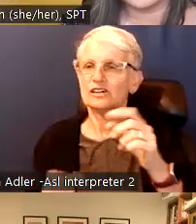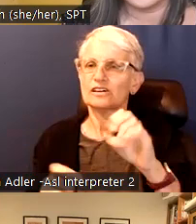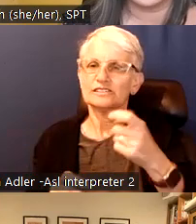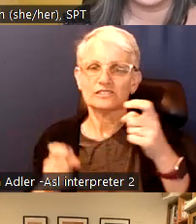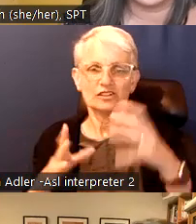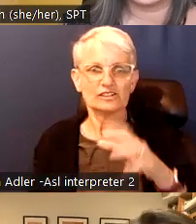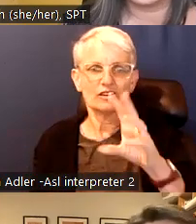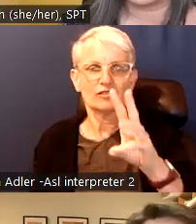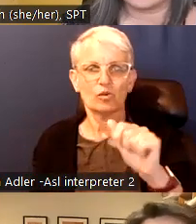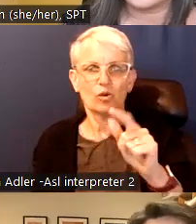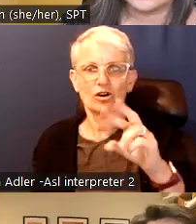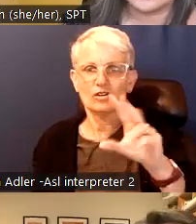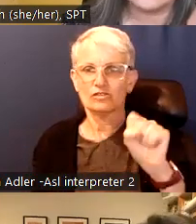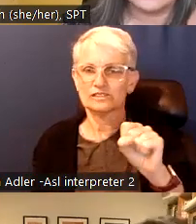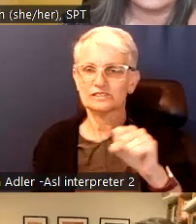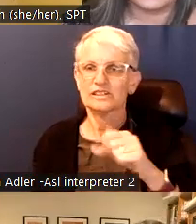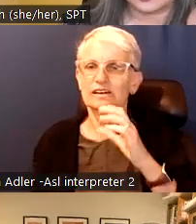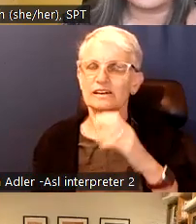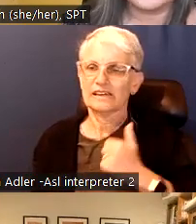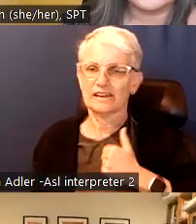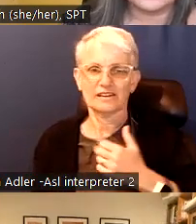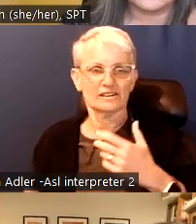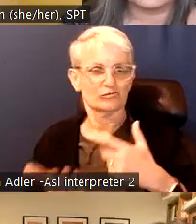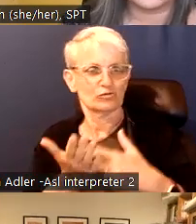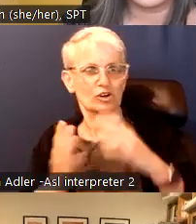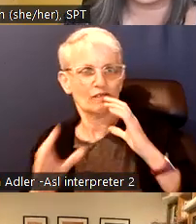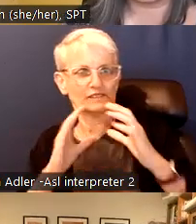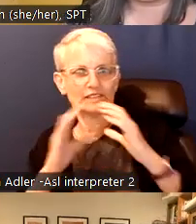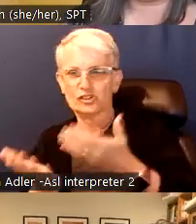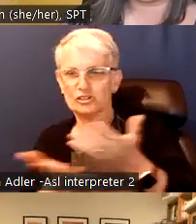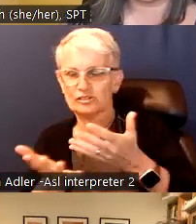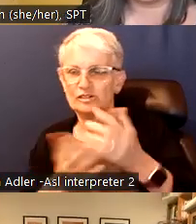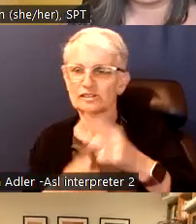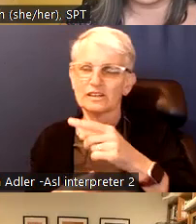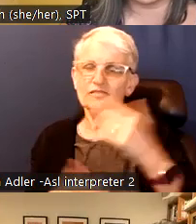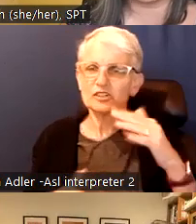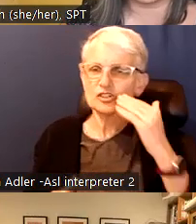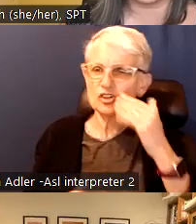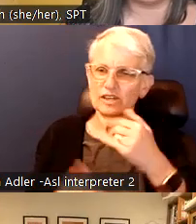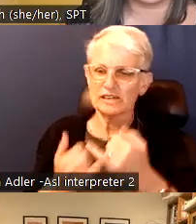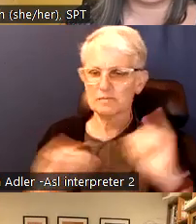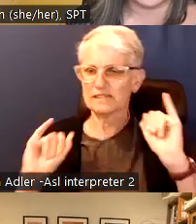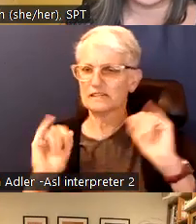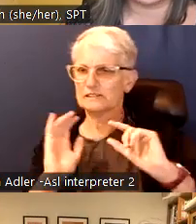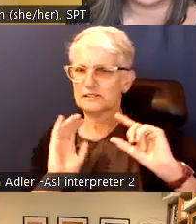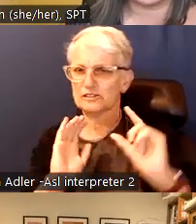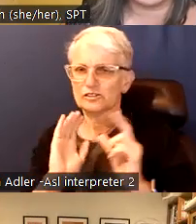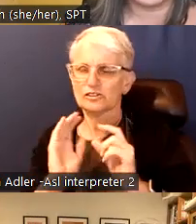Have they made progress in the past have they made promises and not really followed through?